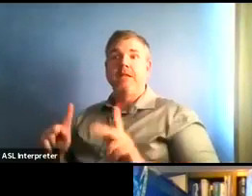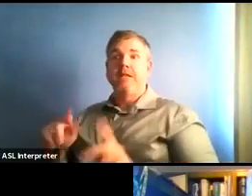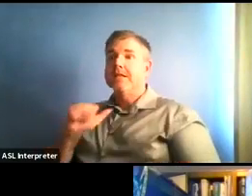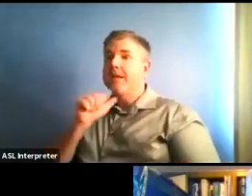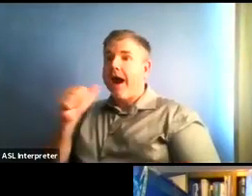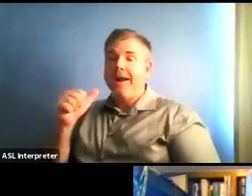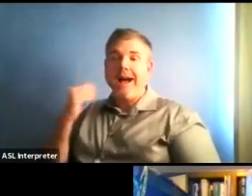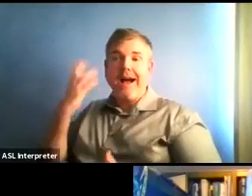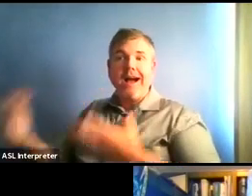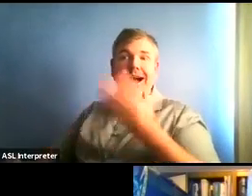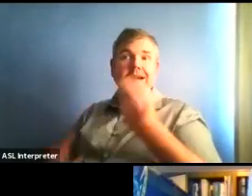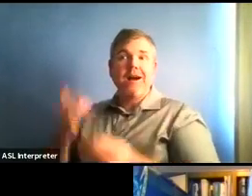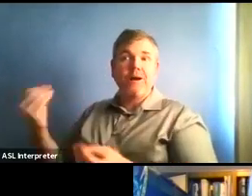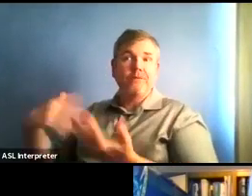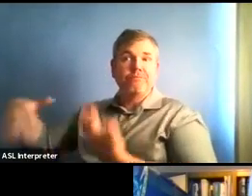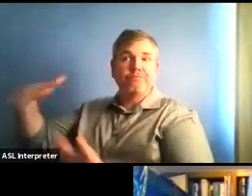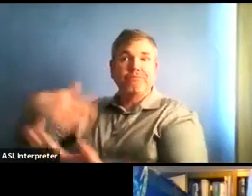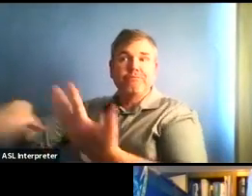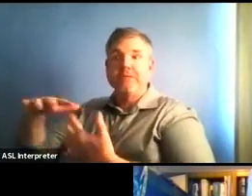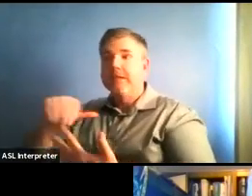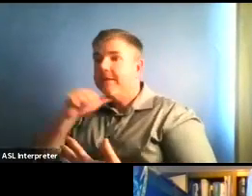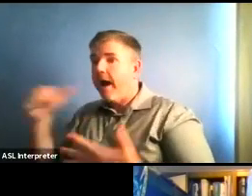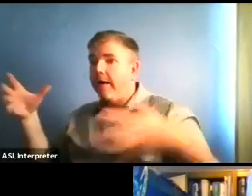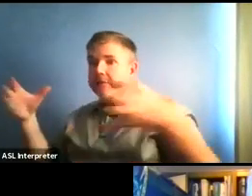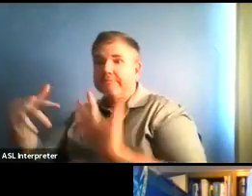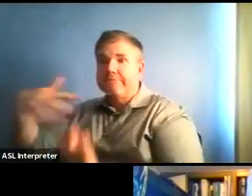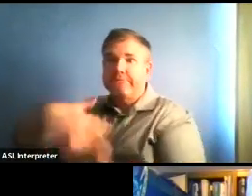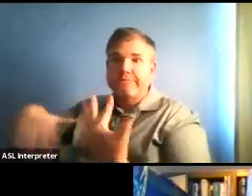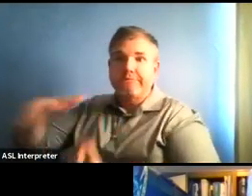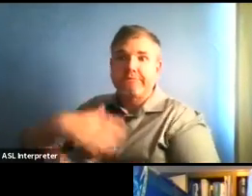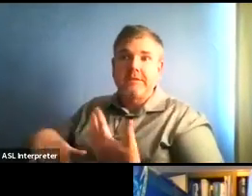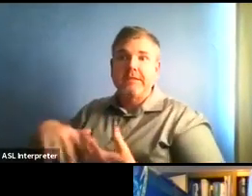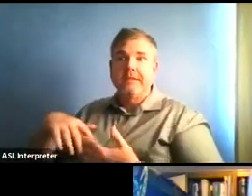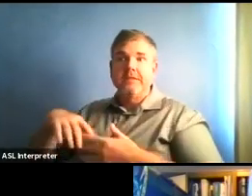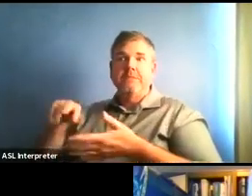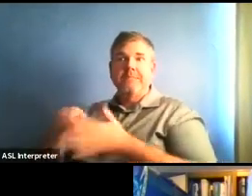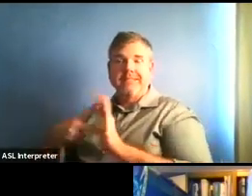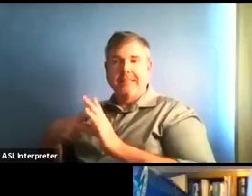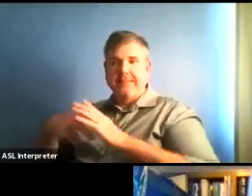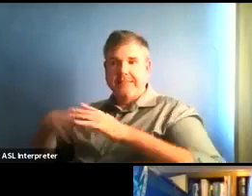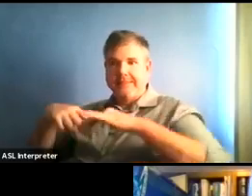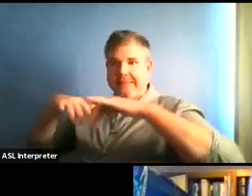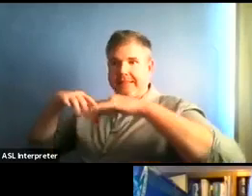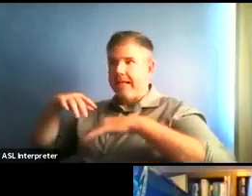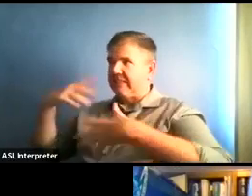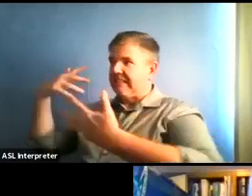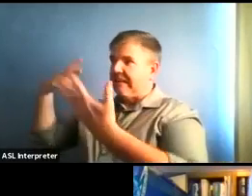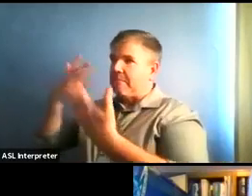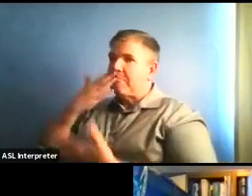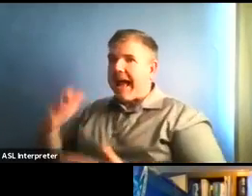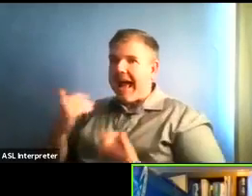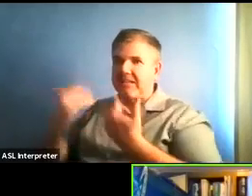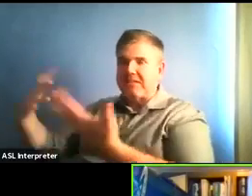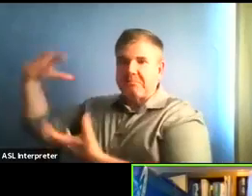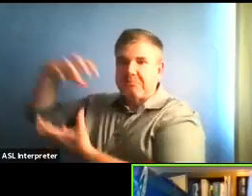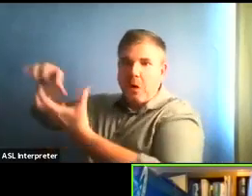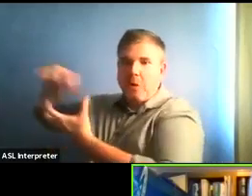whether it's outdoors or indoors, then I think we may see less cases as possible. Well, it could cut both ways.